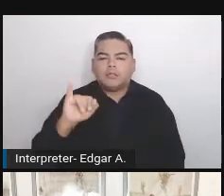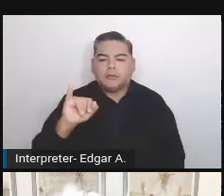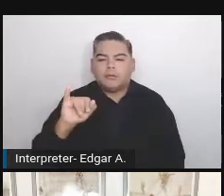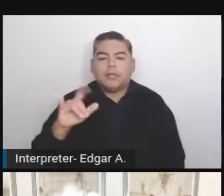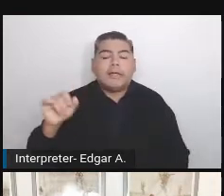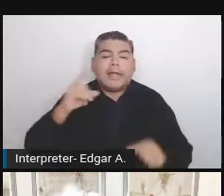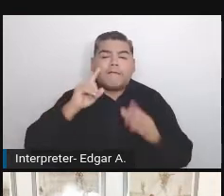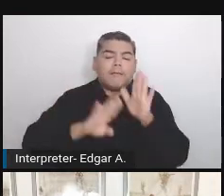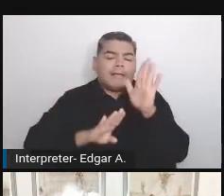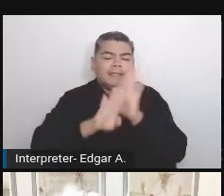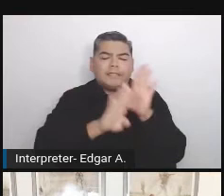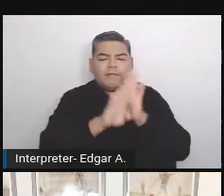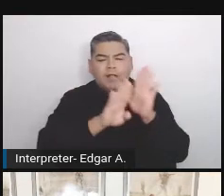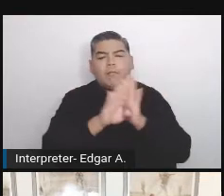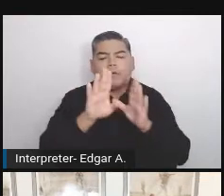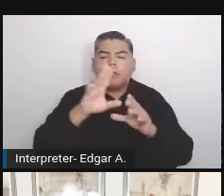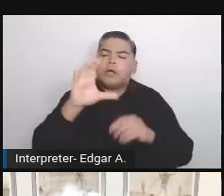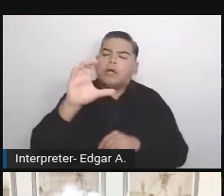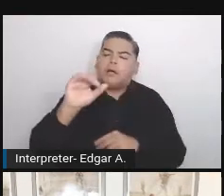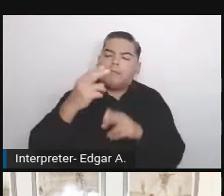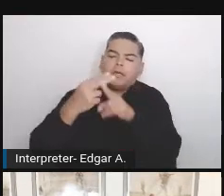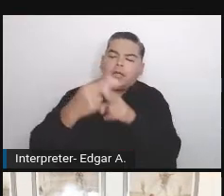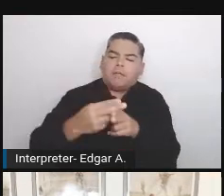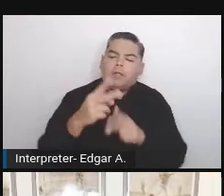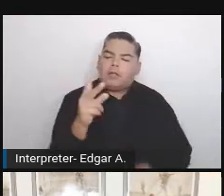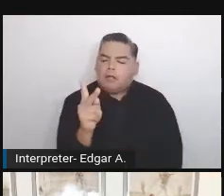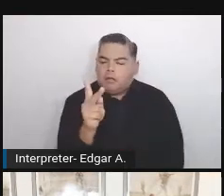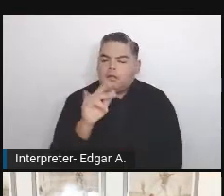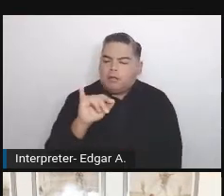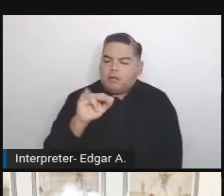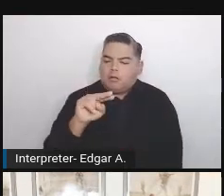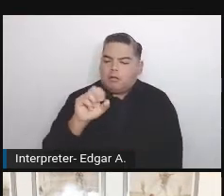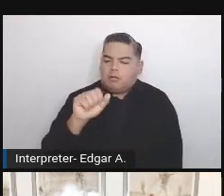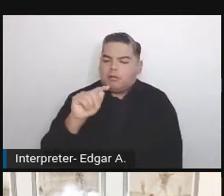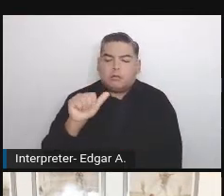I always have been a developer.